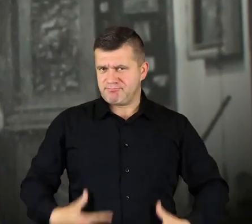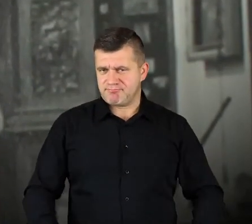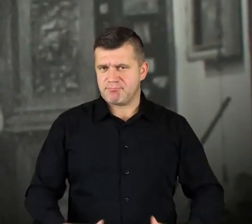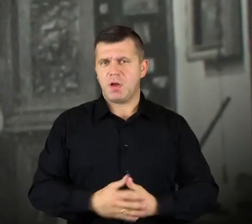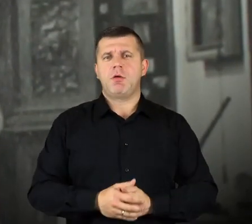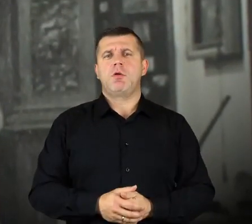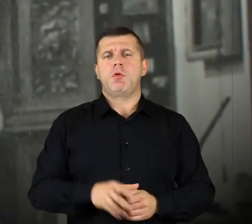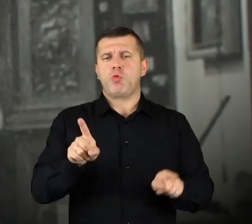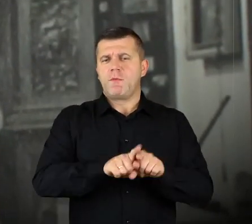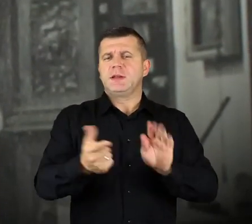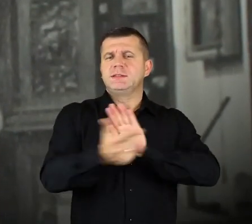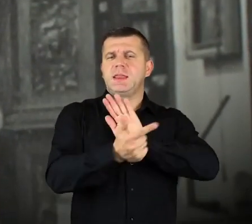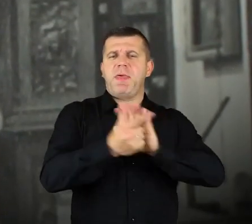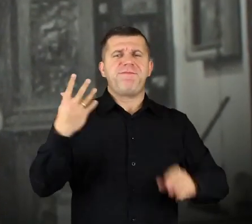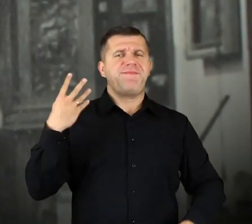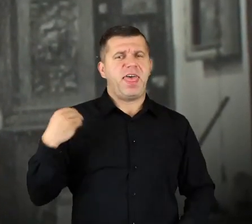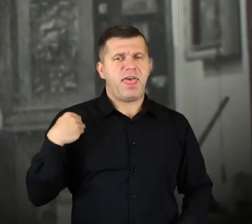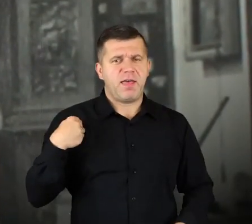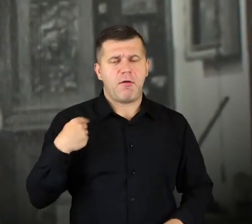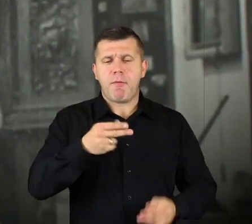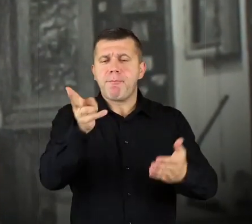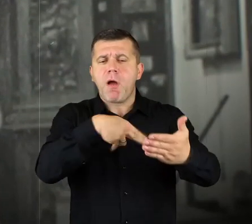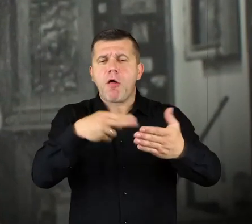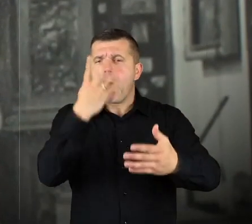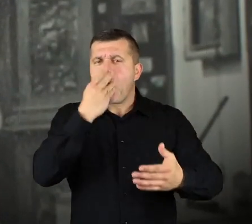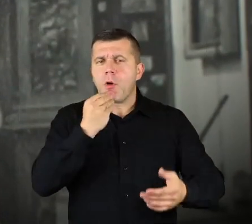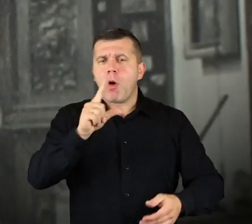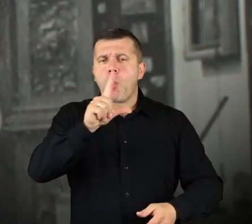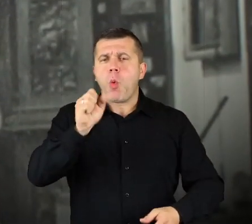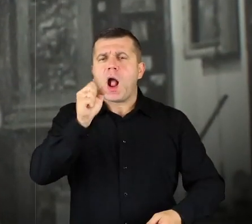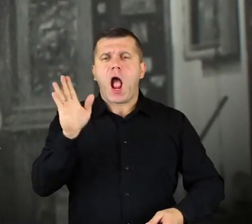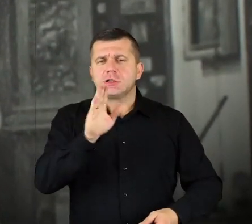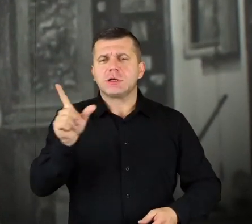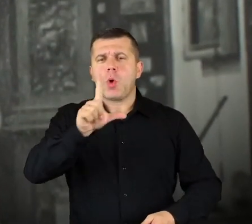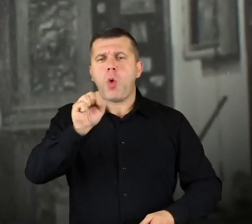also from XVII century. And it was painted by a man known as Łukasz z Łowicza.